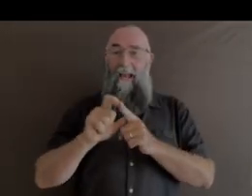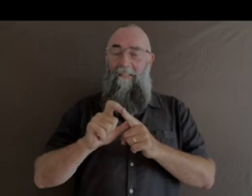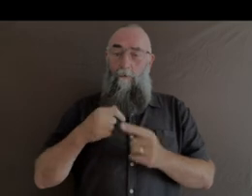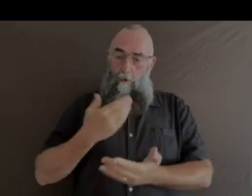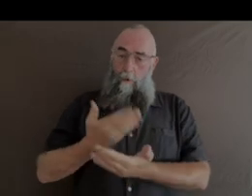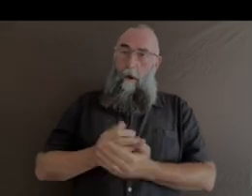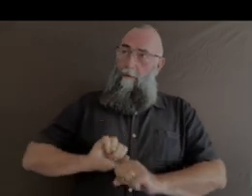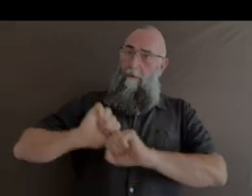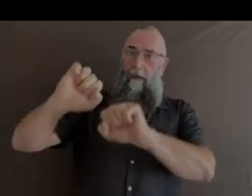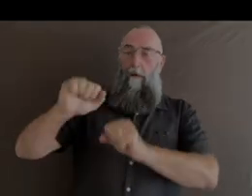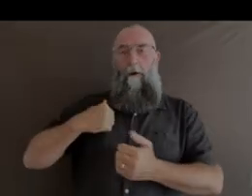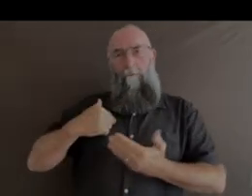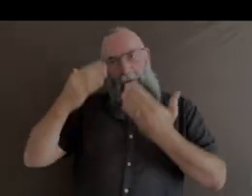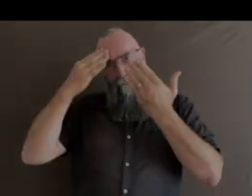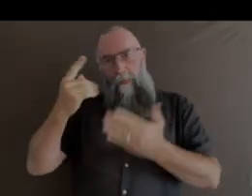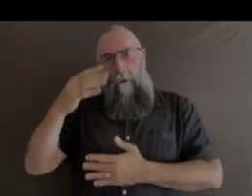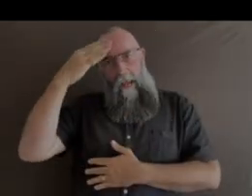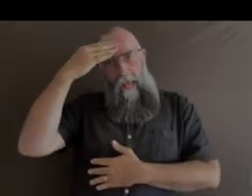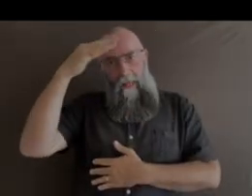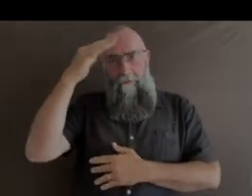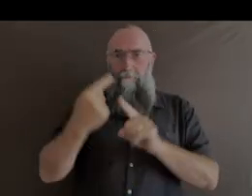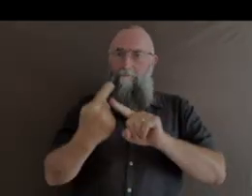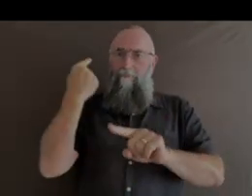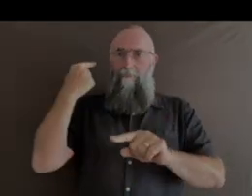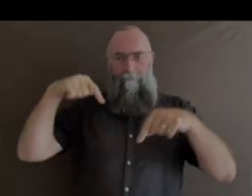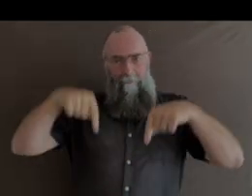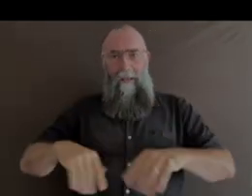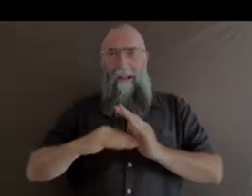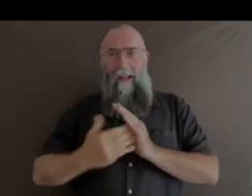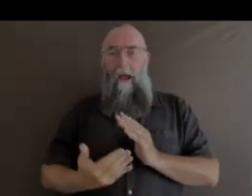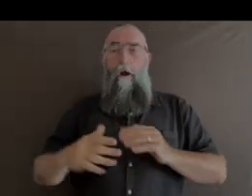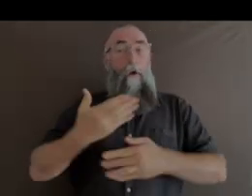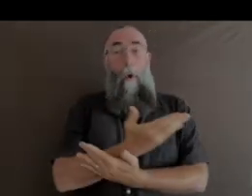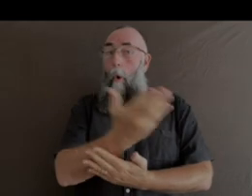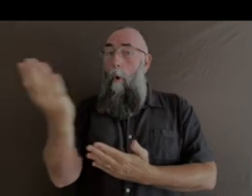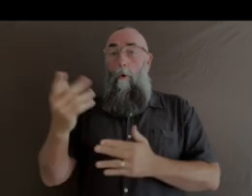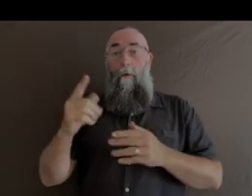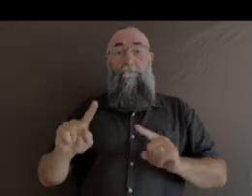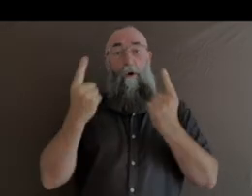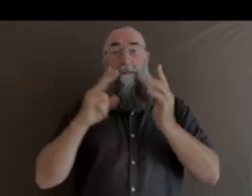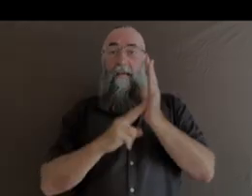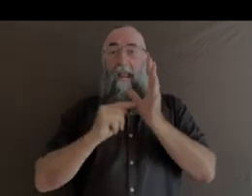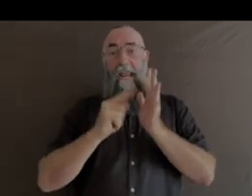We pay respect to Elders past and present and all First Nations peoples who have told their stories on these